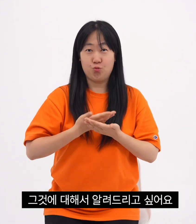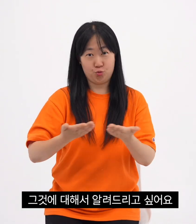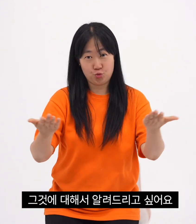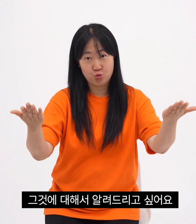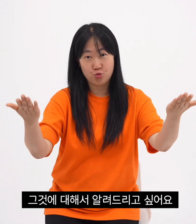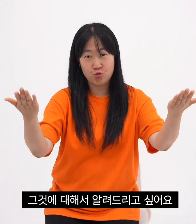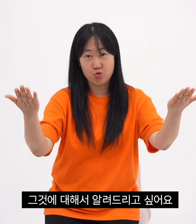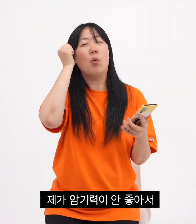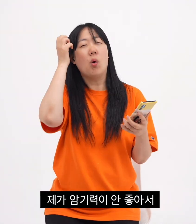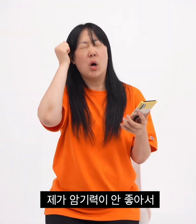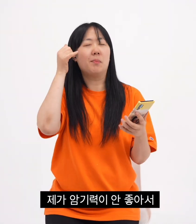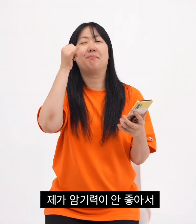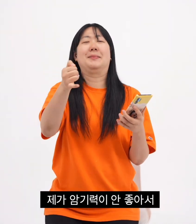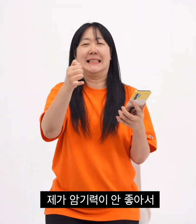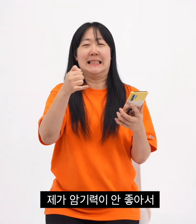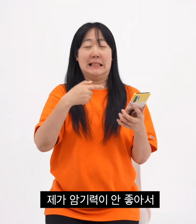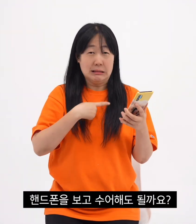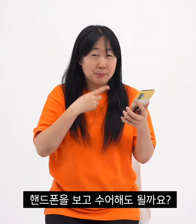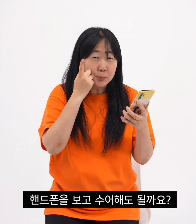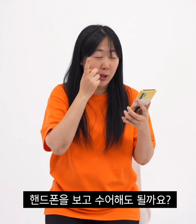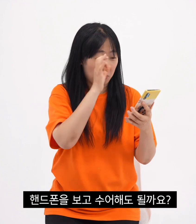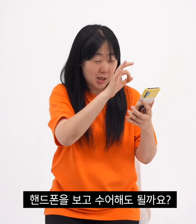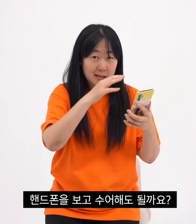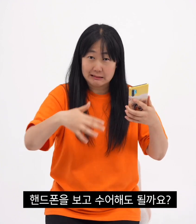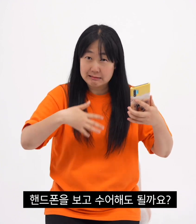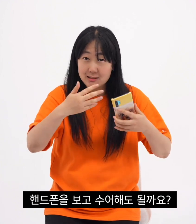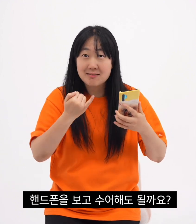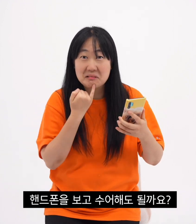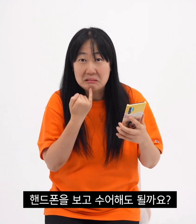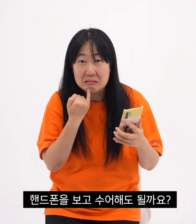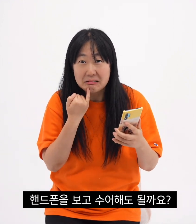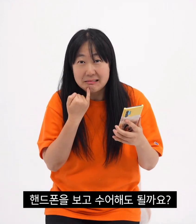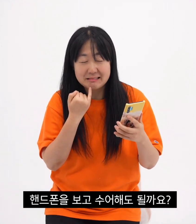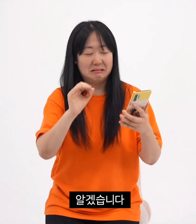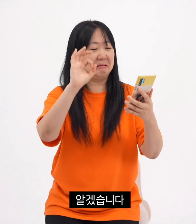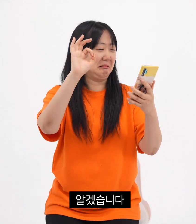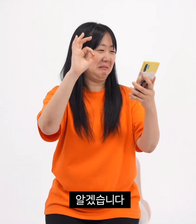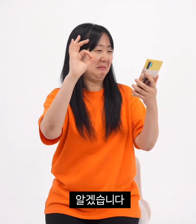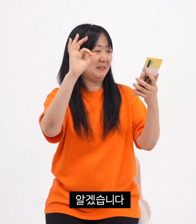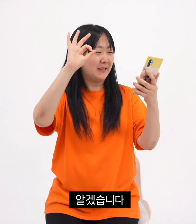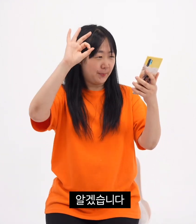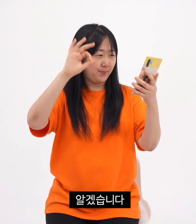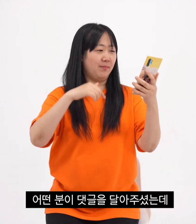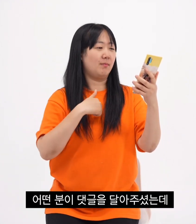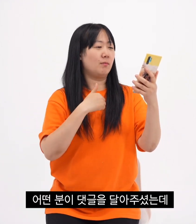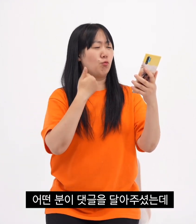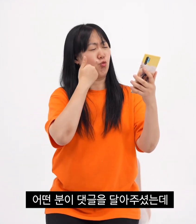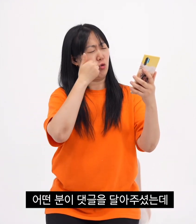I want to tell you about it. I'm not good at memorizing, so can I sign by looking at my cell phone? All right.